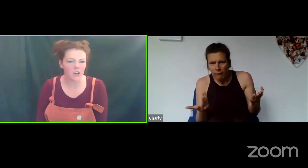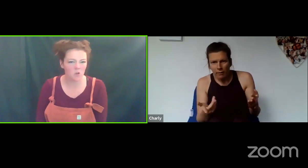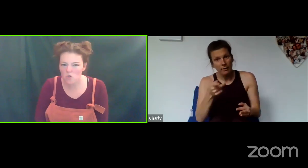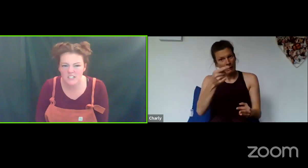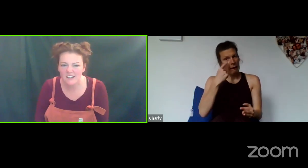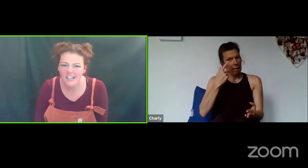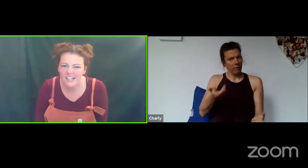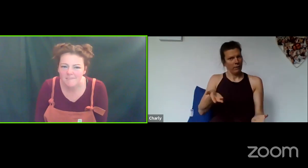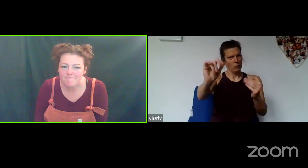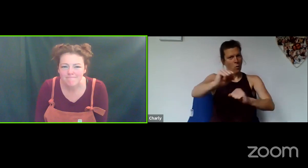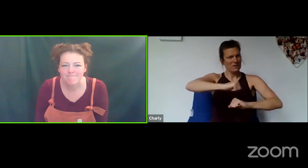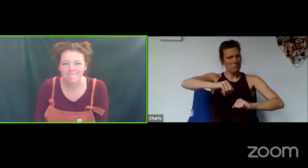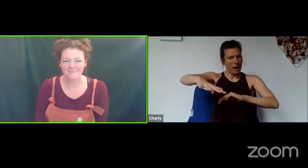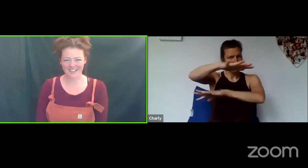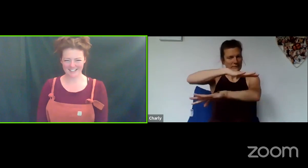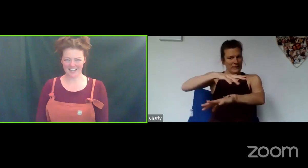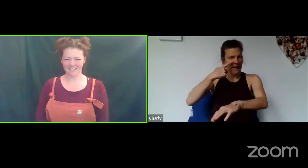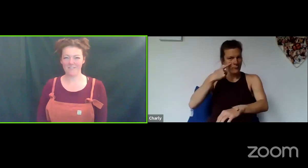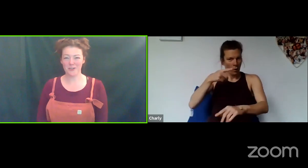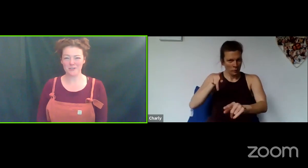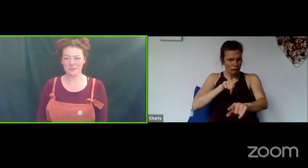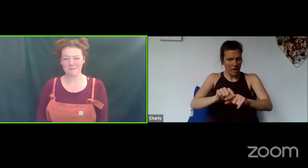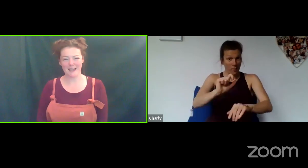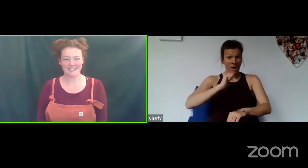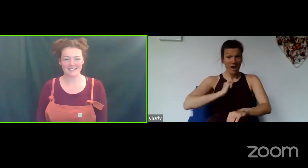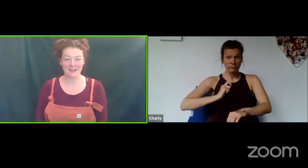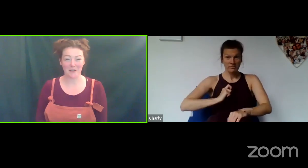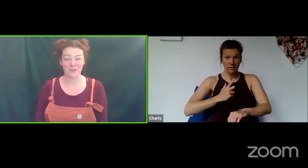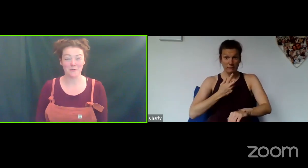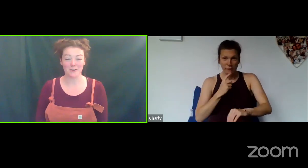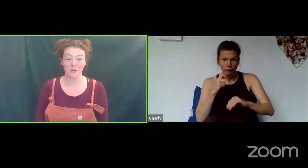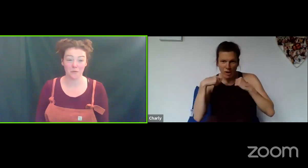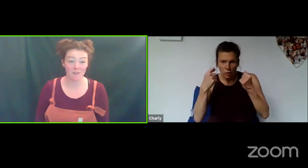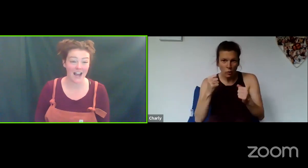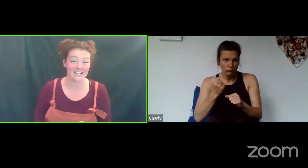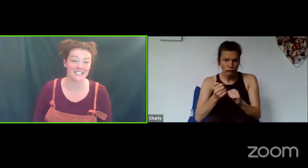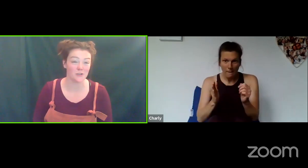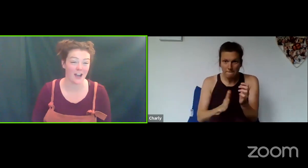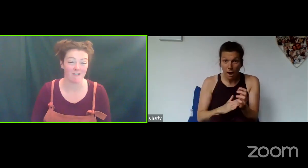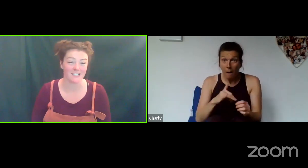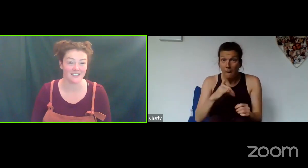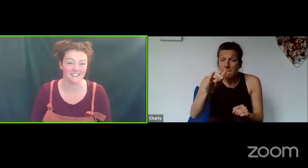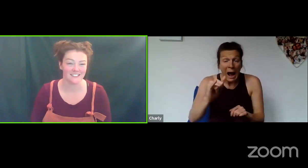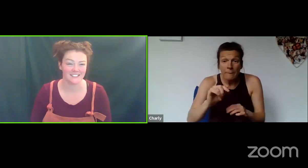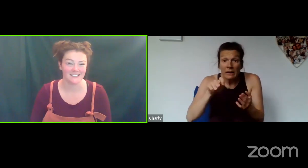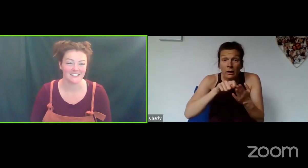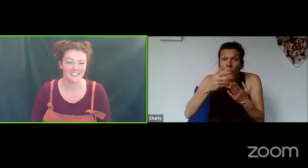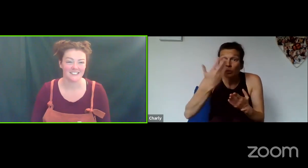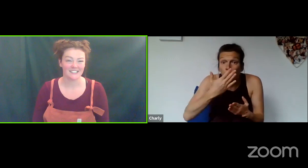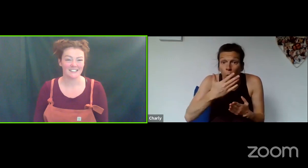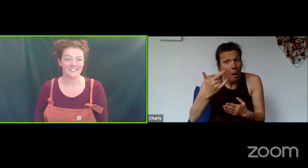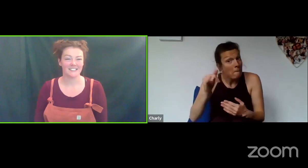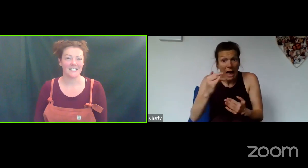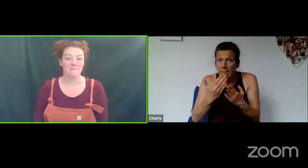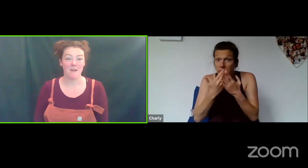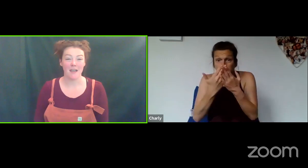ignore the studying? That's it! Just use your space to see how you would react as your character.